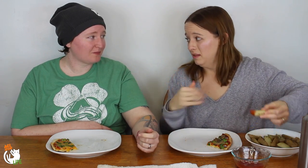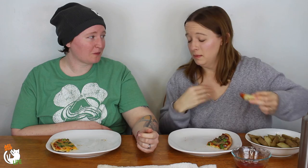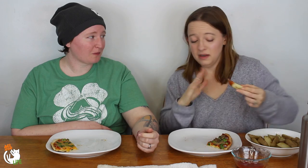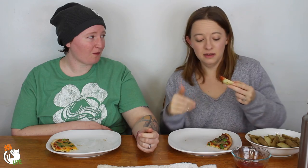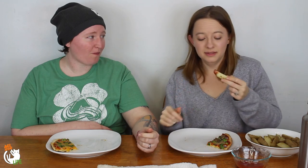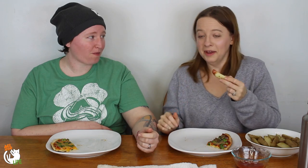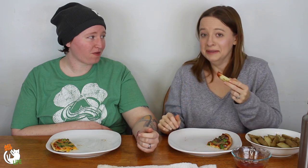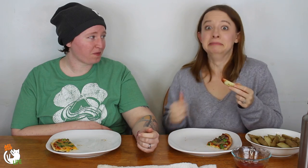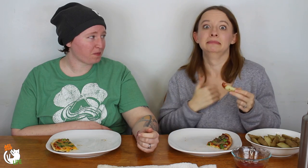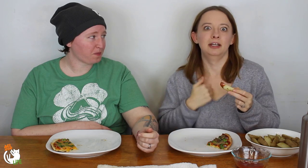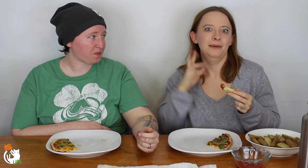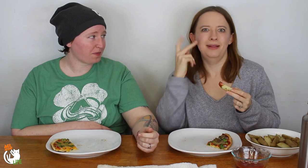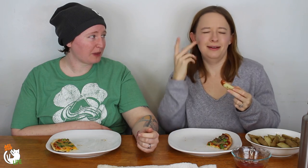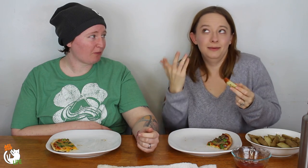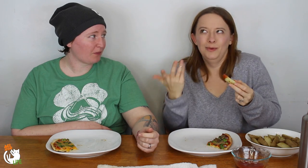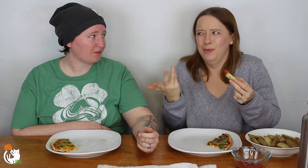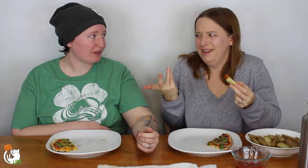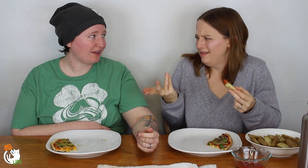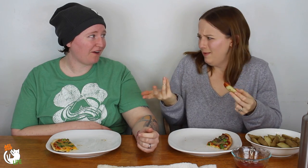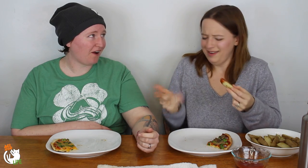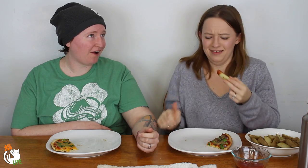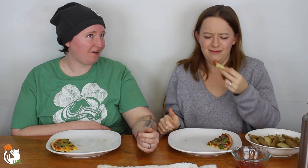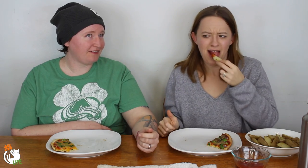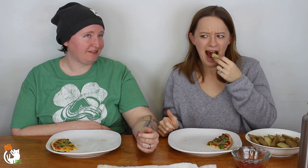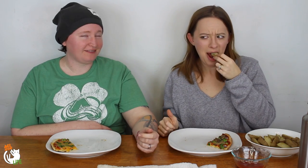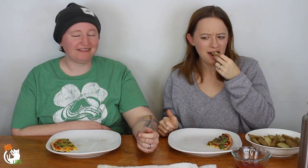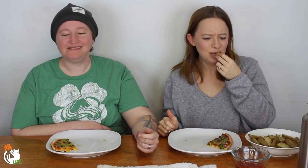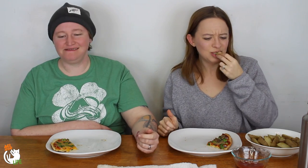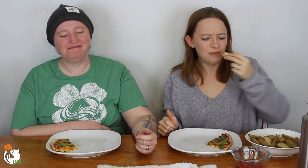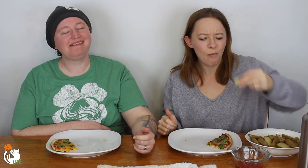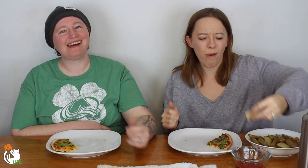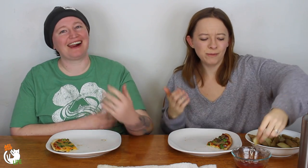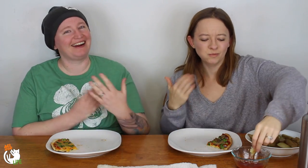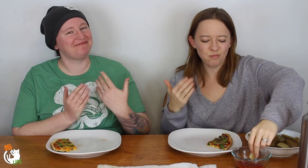He's probably there more than the White House. Oh I'm sorry politics. What... what?